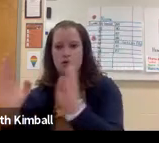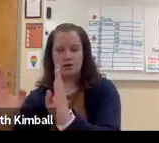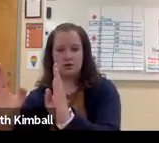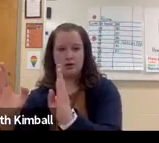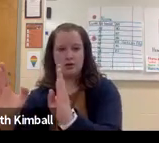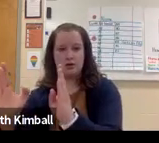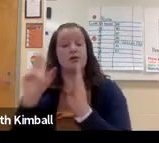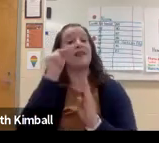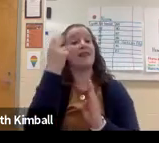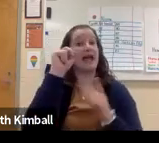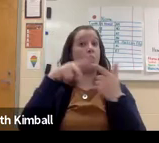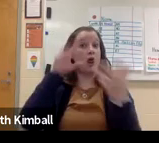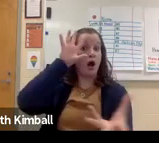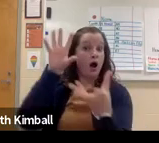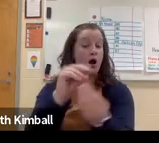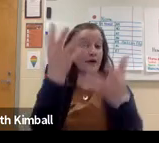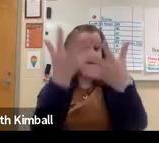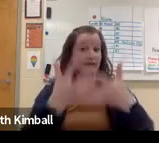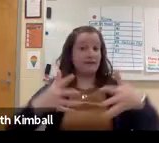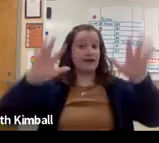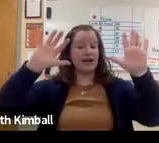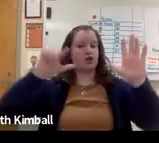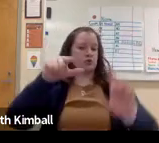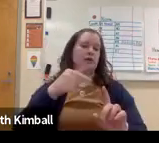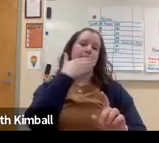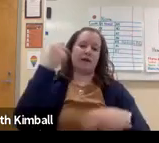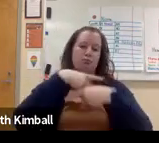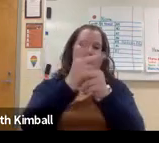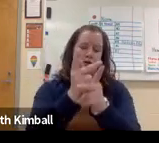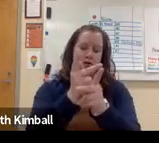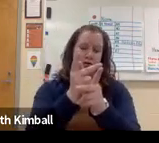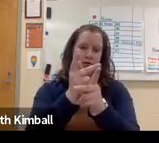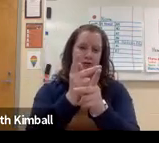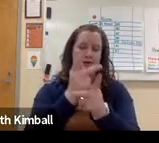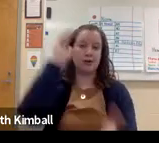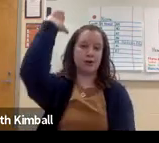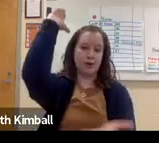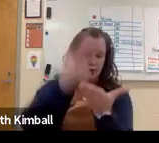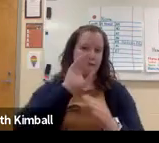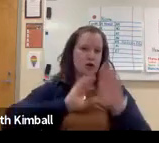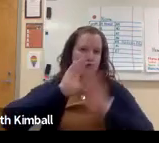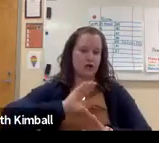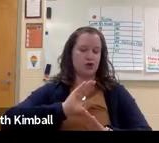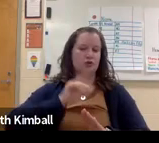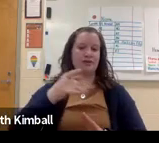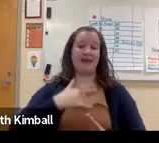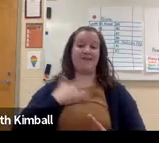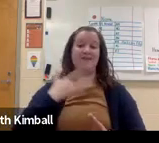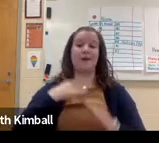those mistakes piece by piece. And then, when they take each segment, they're going to end up with a better end product